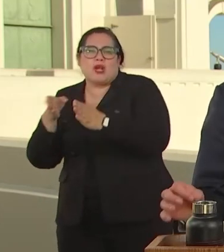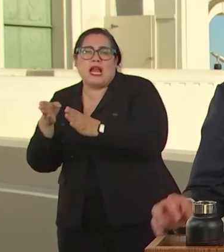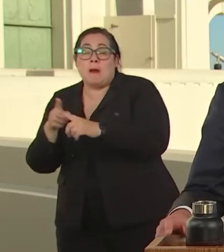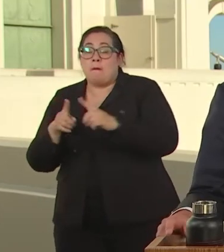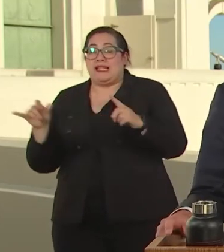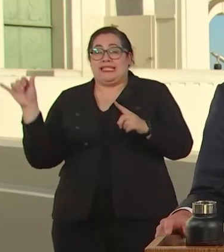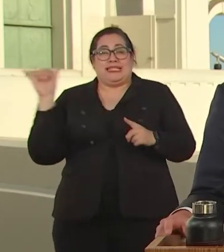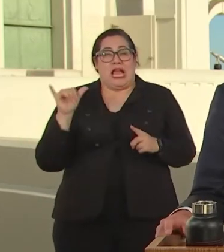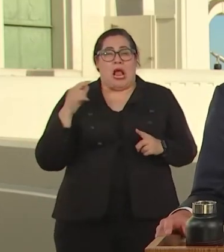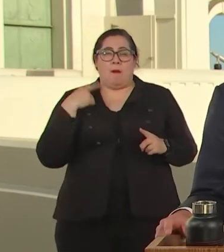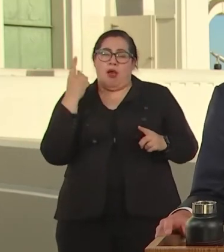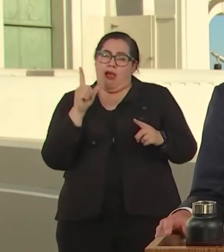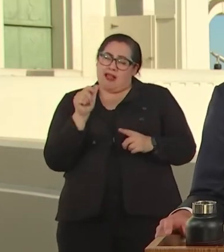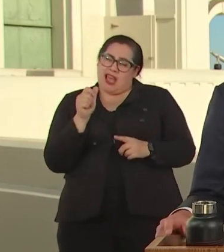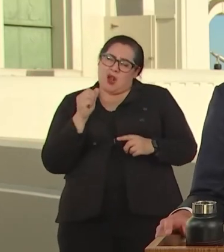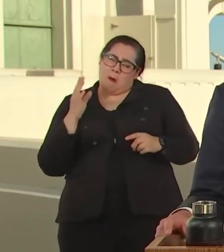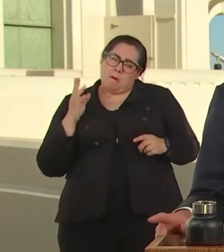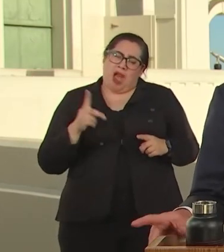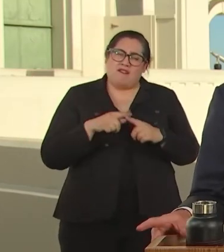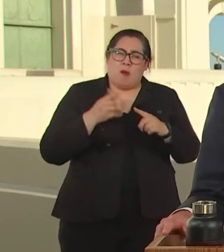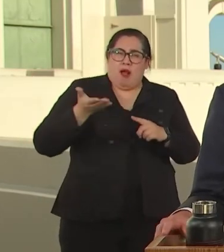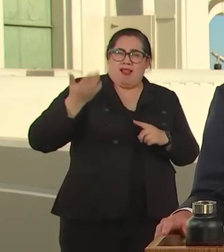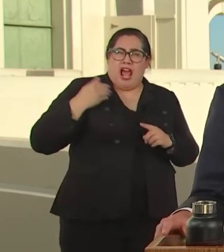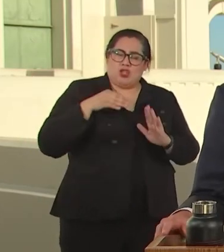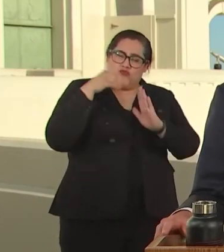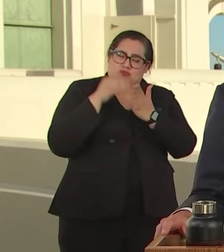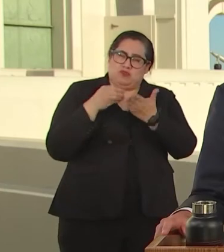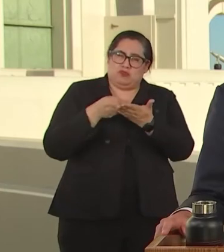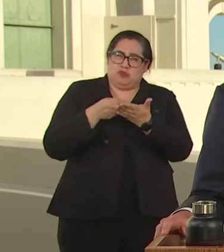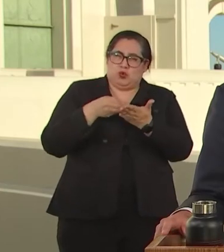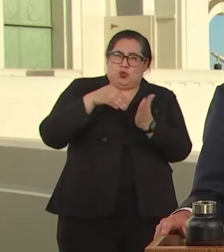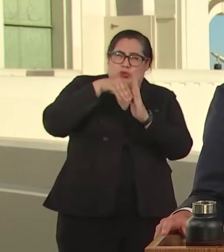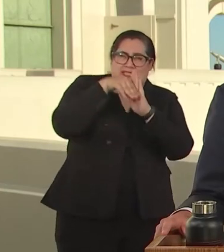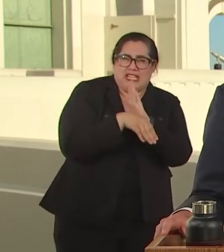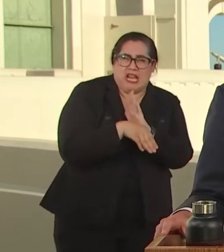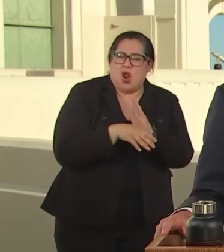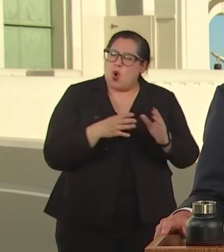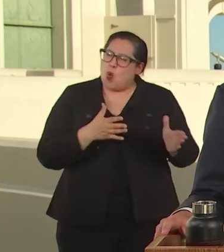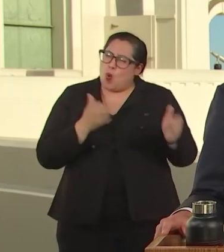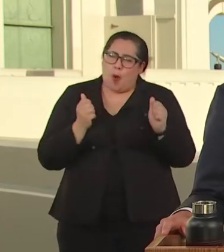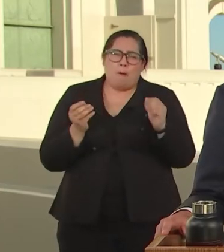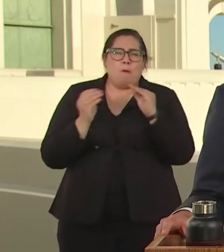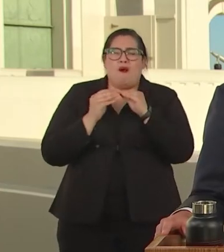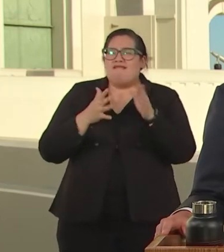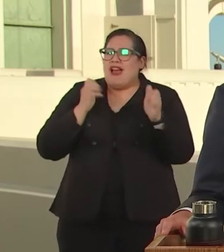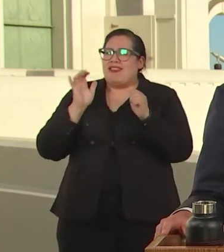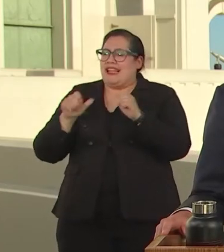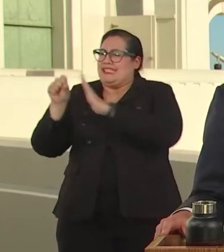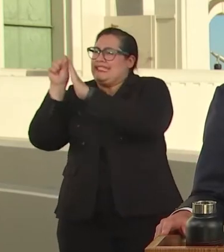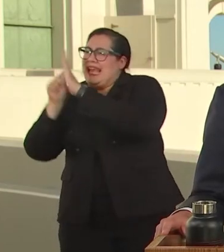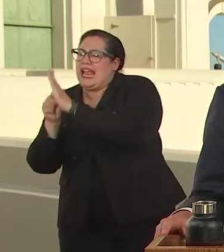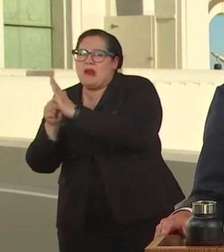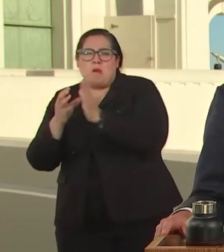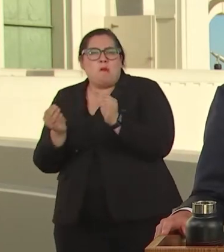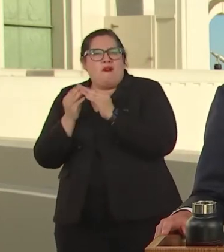LAST RECESSION MORE QUICKLY THAN THE NATION AND STATE, WE'RE BRINGING THAT FIGHTING SPIRIT BACK.